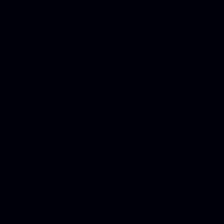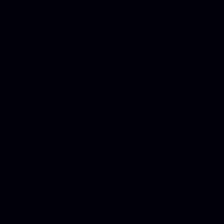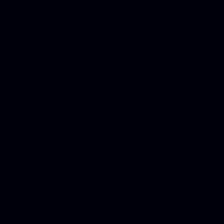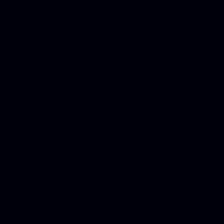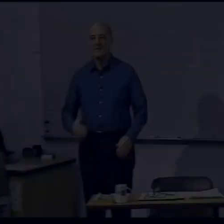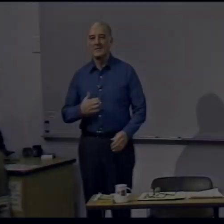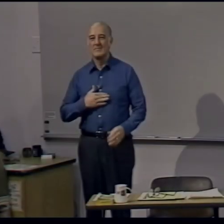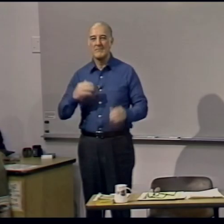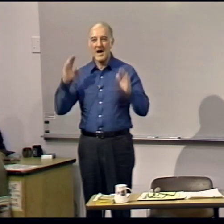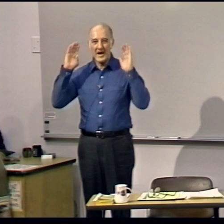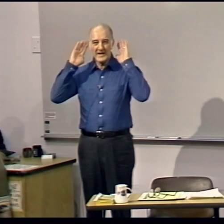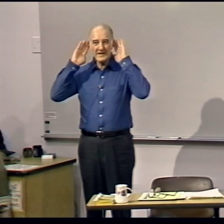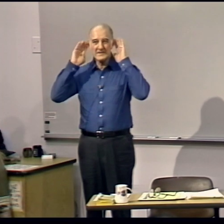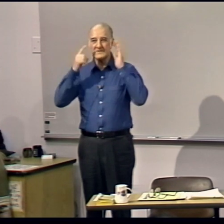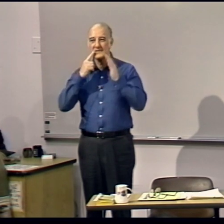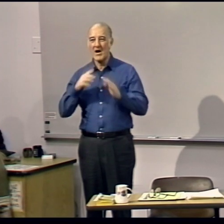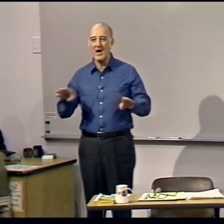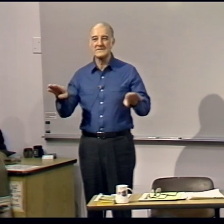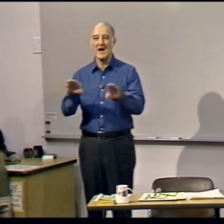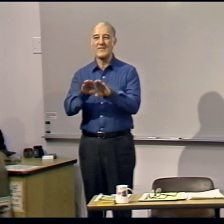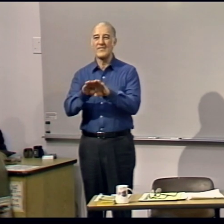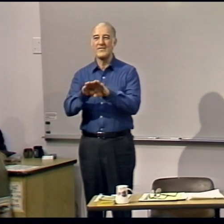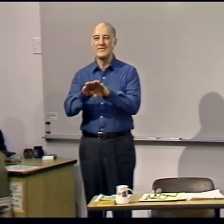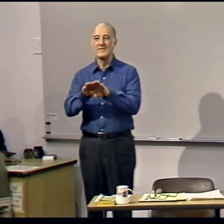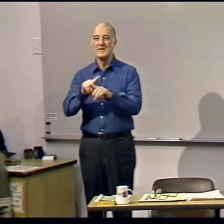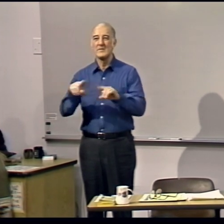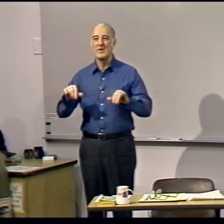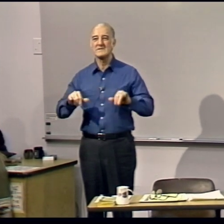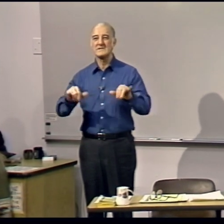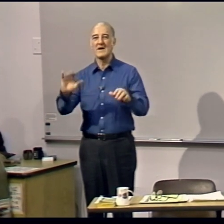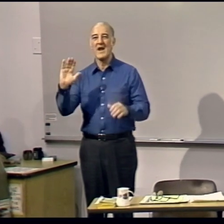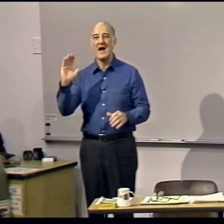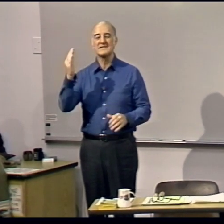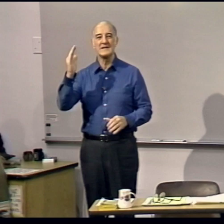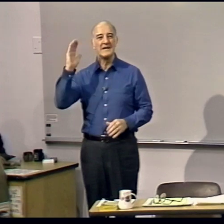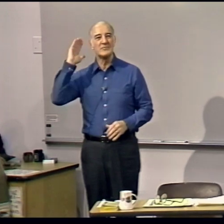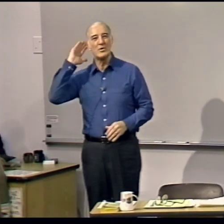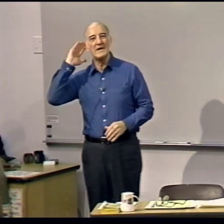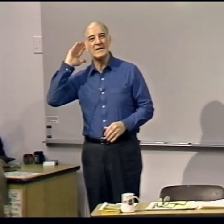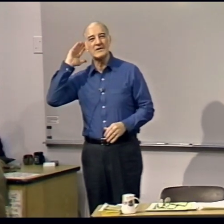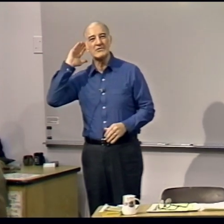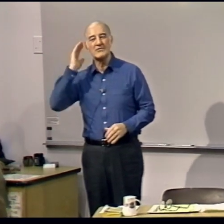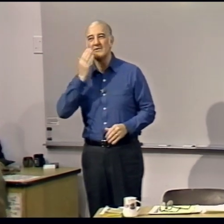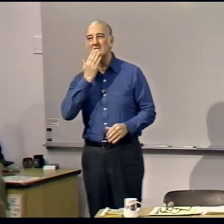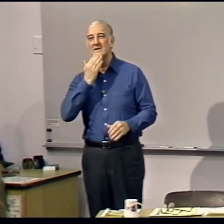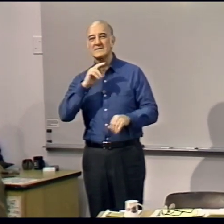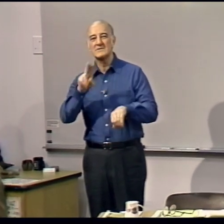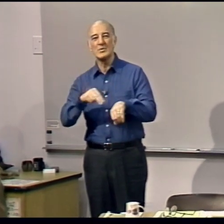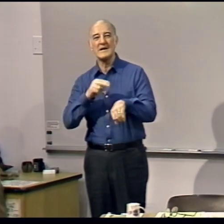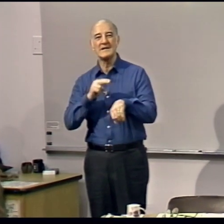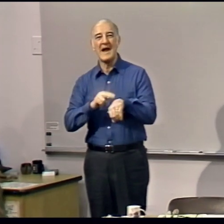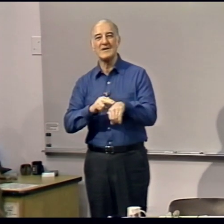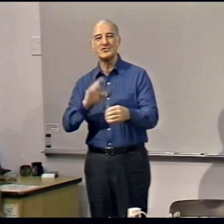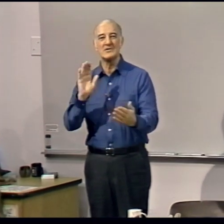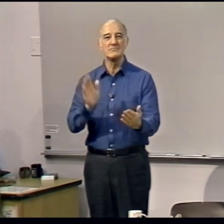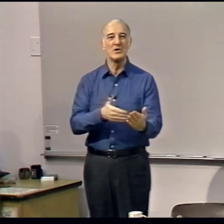My ears are deaf But still I seem to hear sweet nature's music